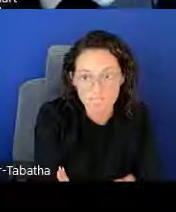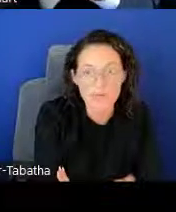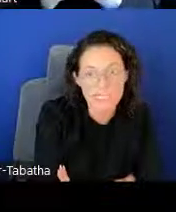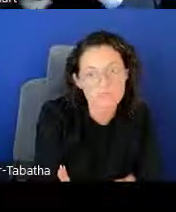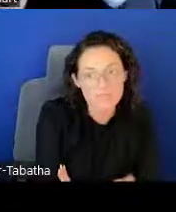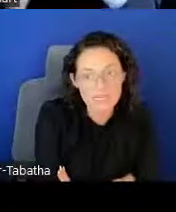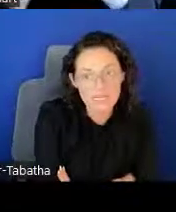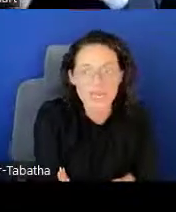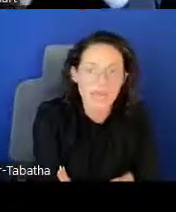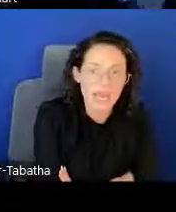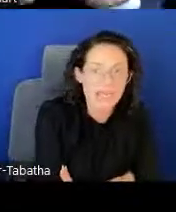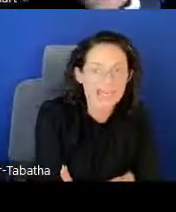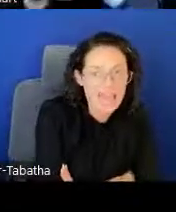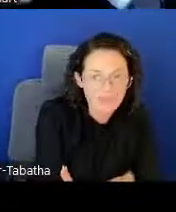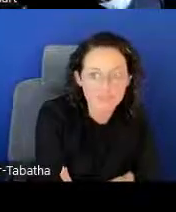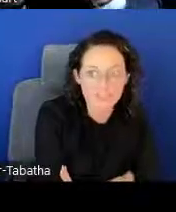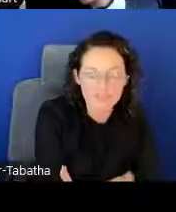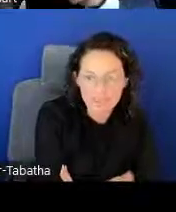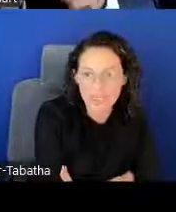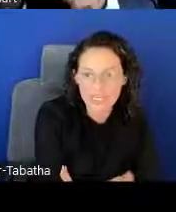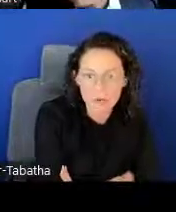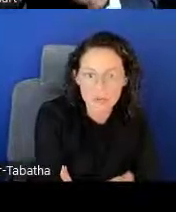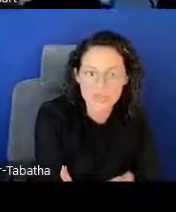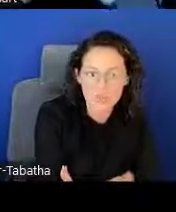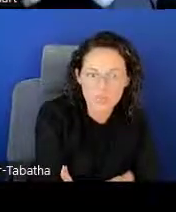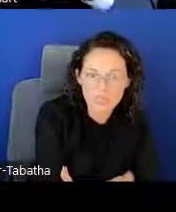It must be an average of 20 hours a week